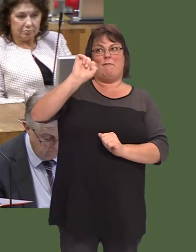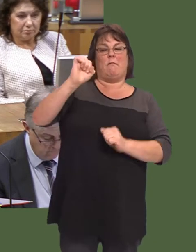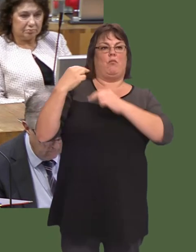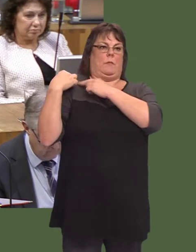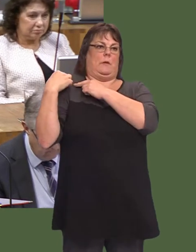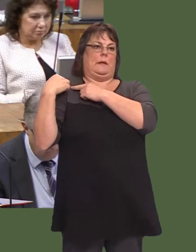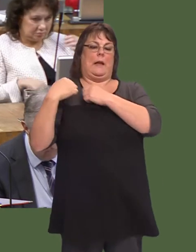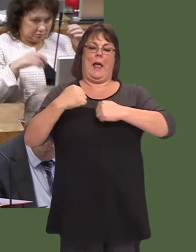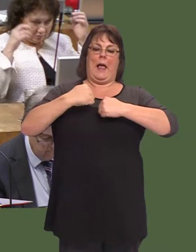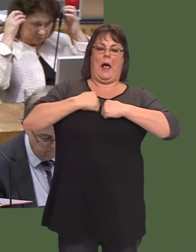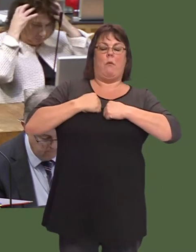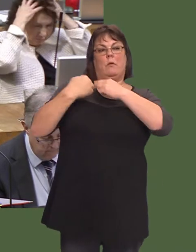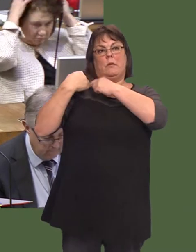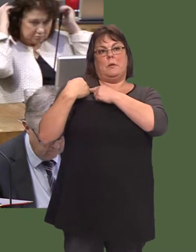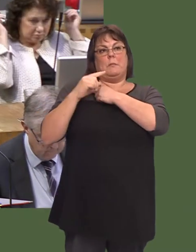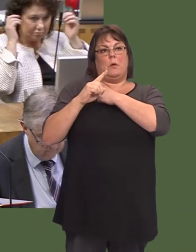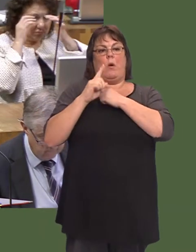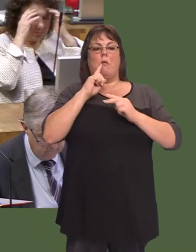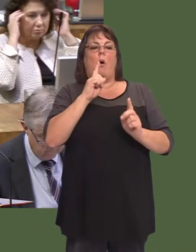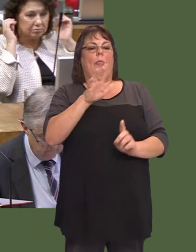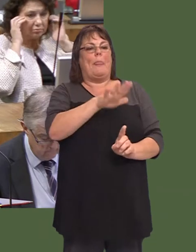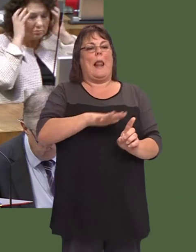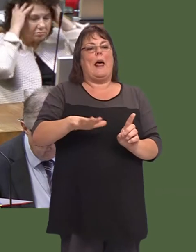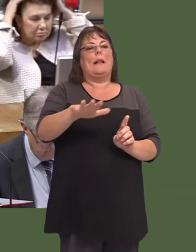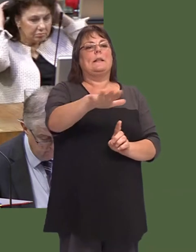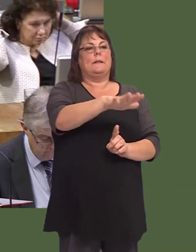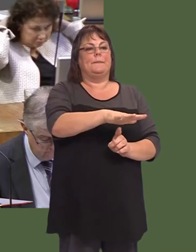That is their responsibility. Our responsibility lies with the issue of the land.